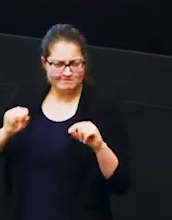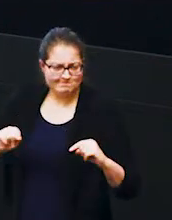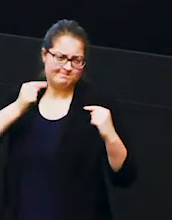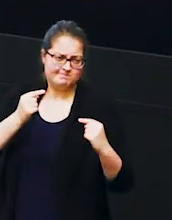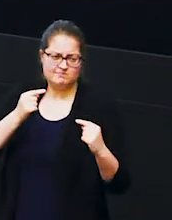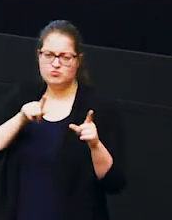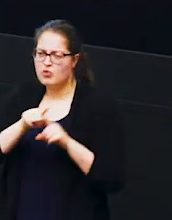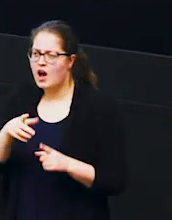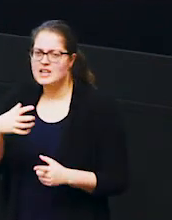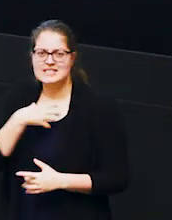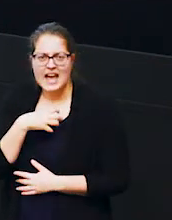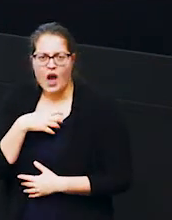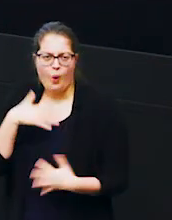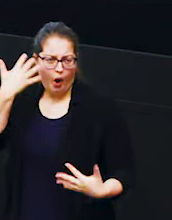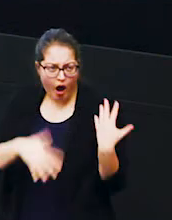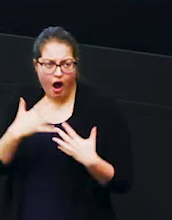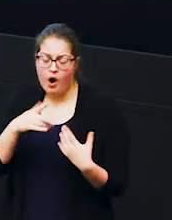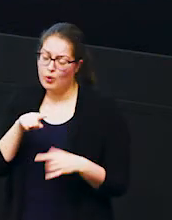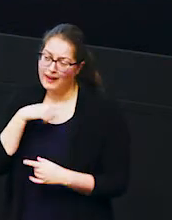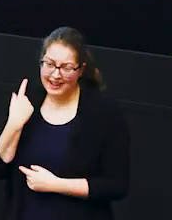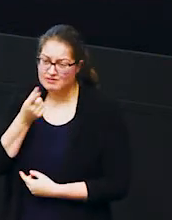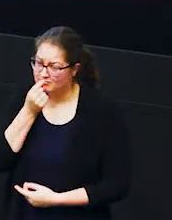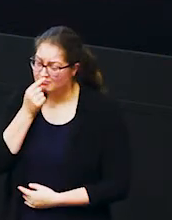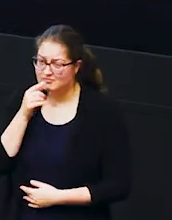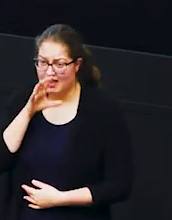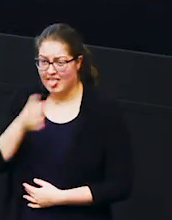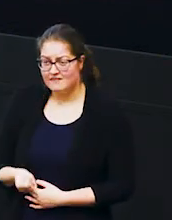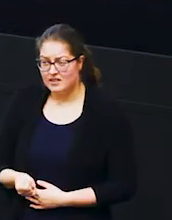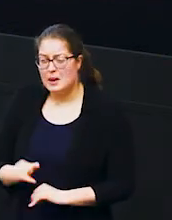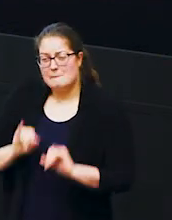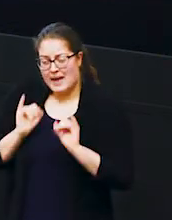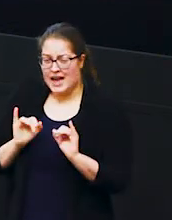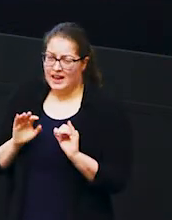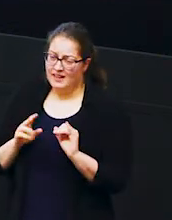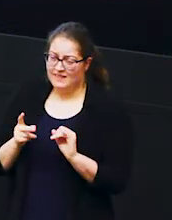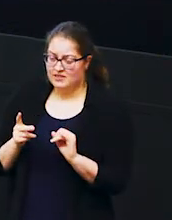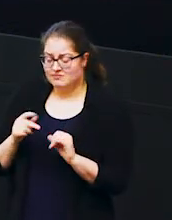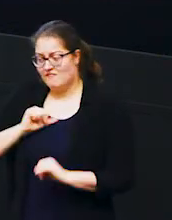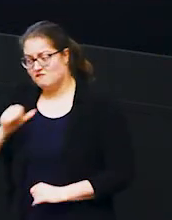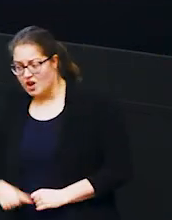scare or injure or even kill elephants so it's a really bad situation for both the farmers and the